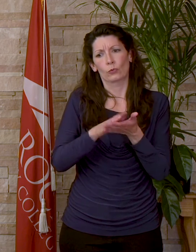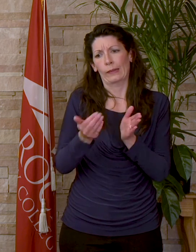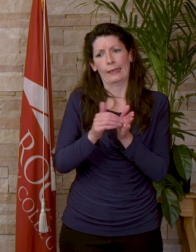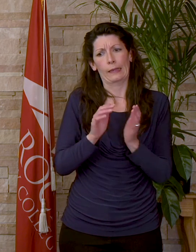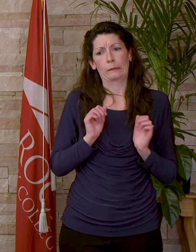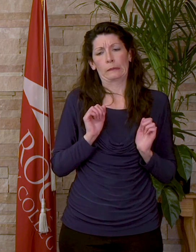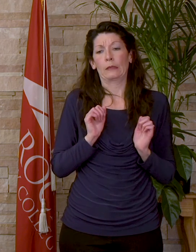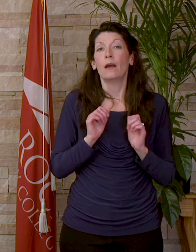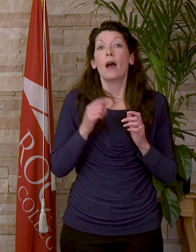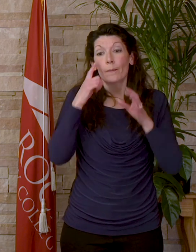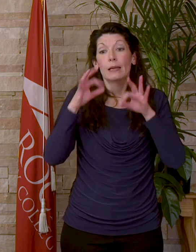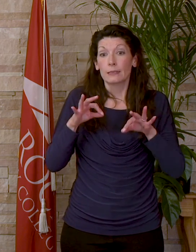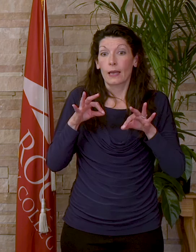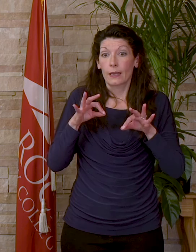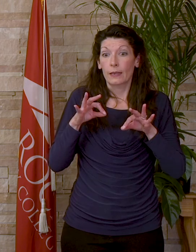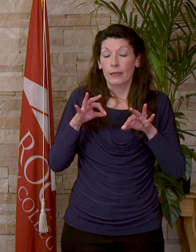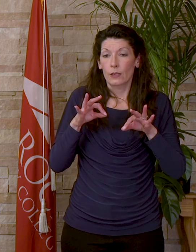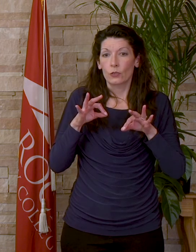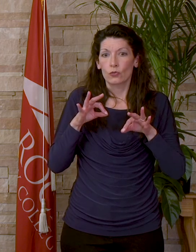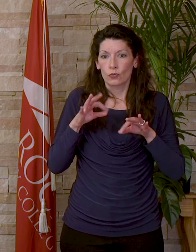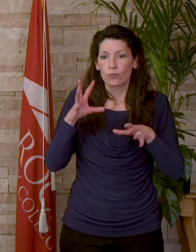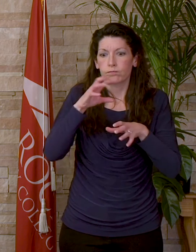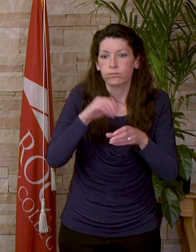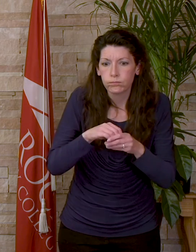After I made the decision to dive into the new challenge at Red Rocks,